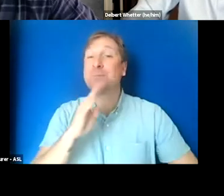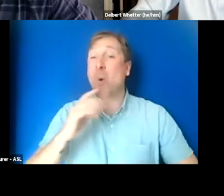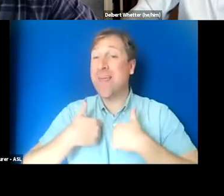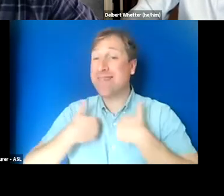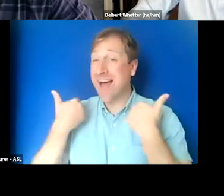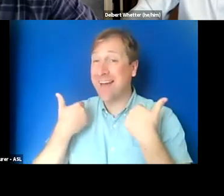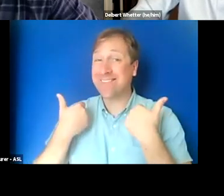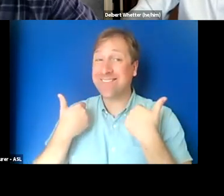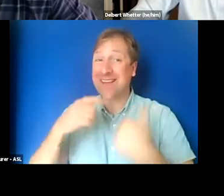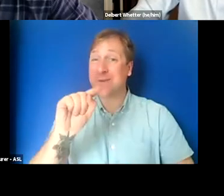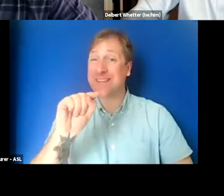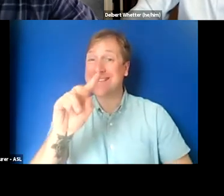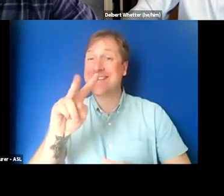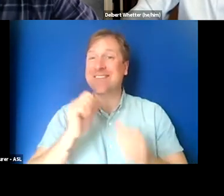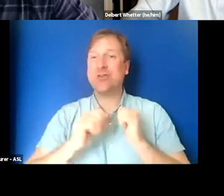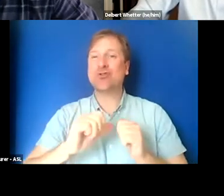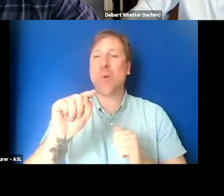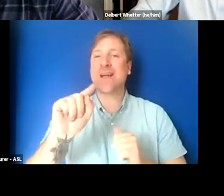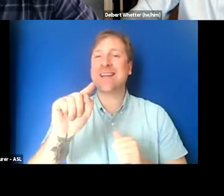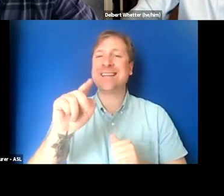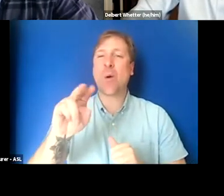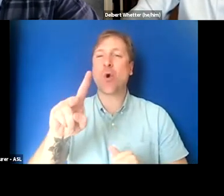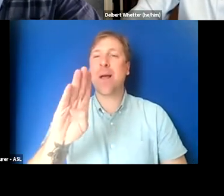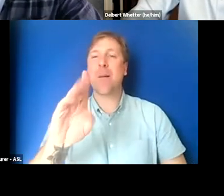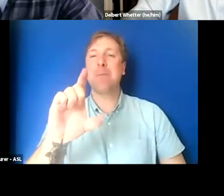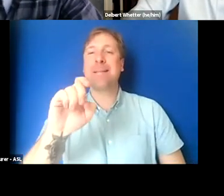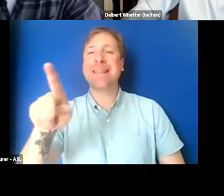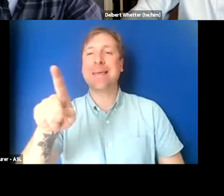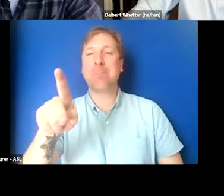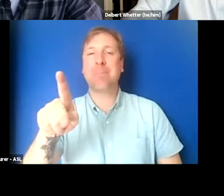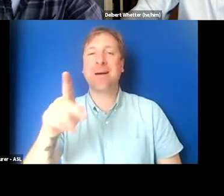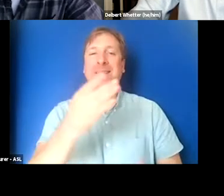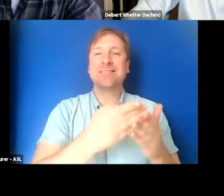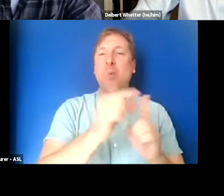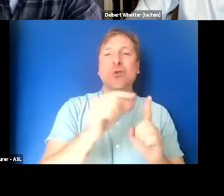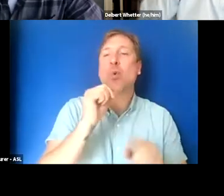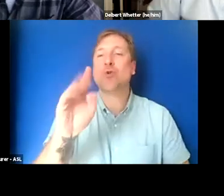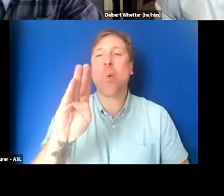There are TV shows and networks that block out certain words but do not bleep them when spoken.